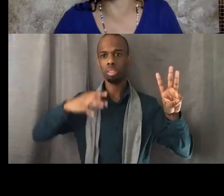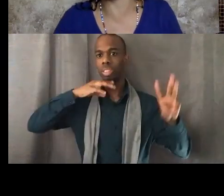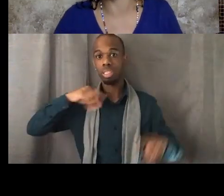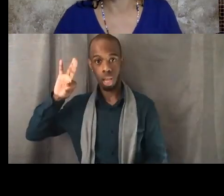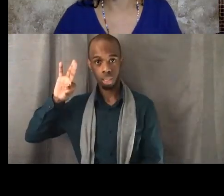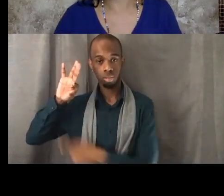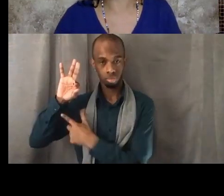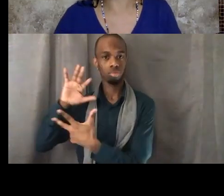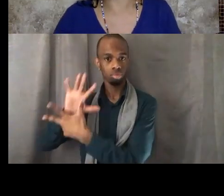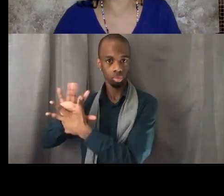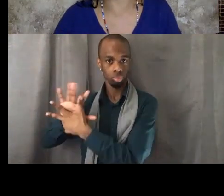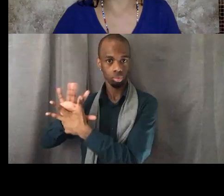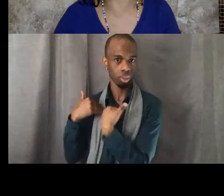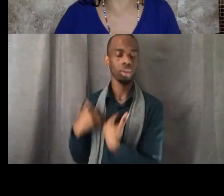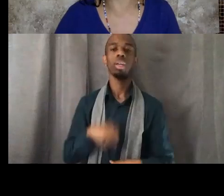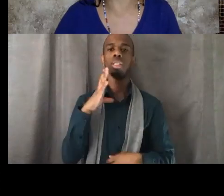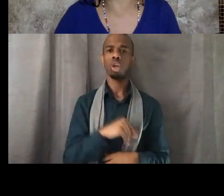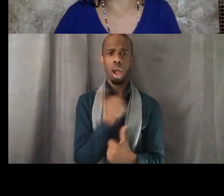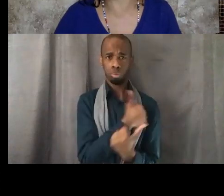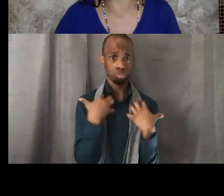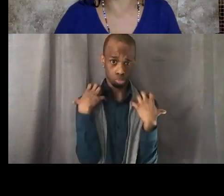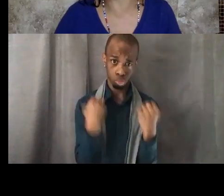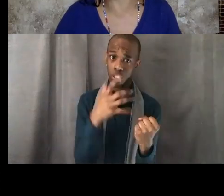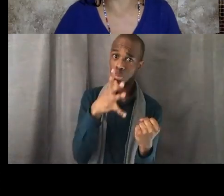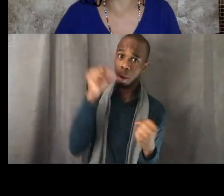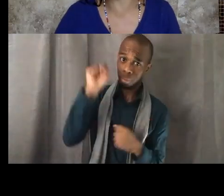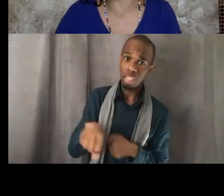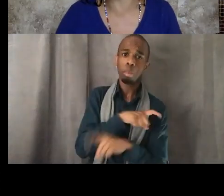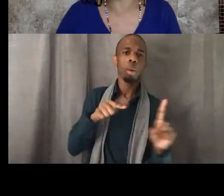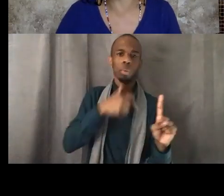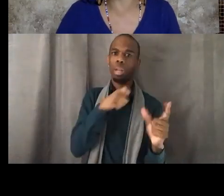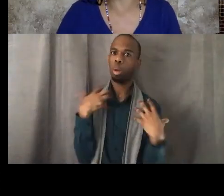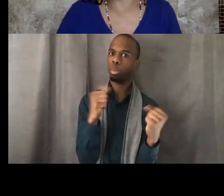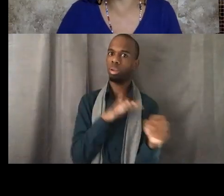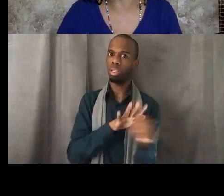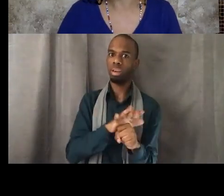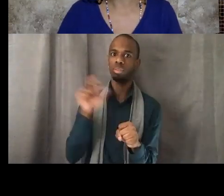to push a stroller onto the 10 Freeway with my three-year-old son in it.